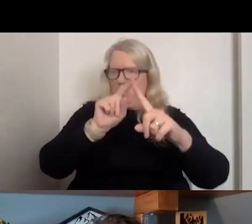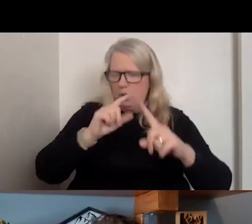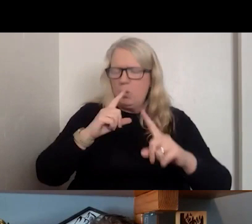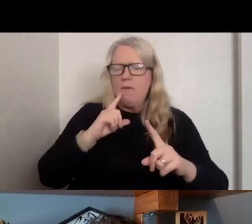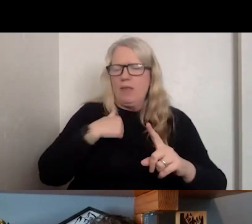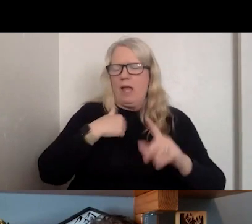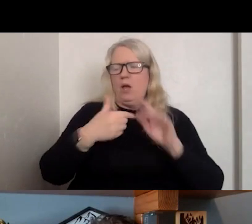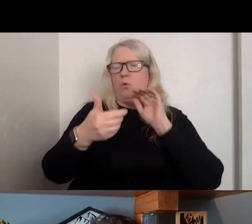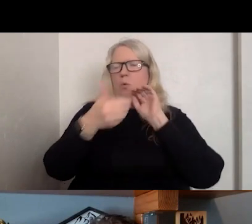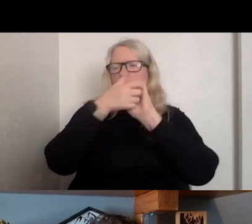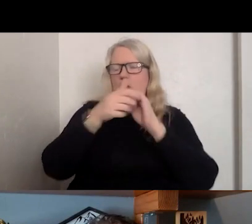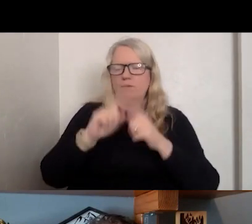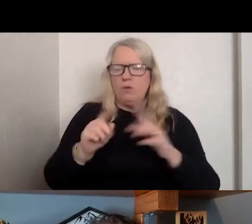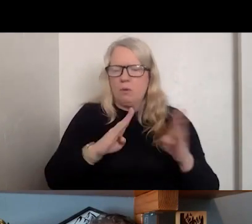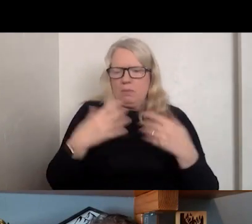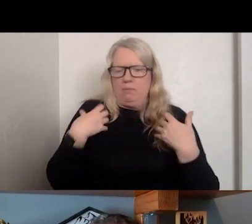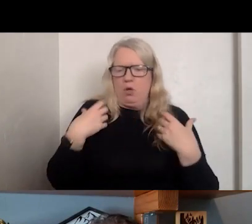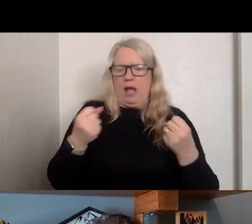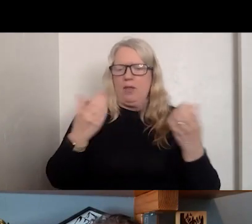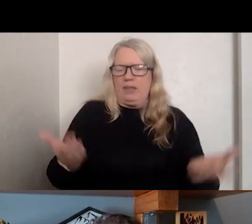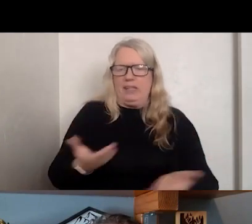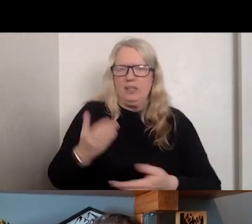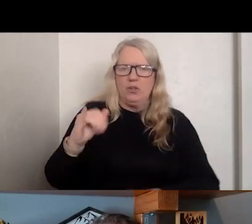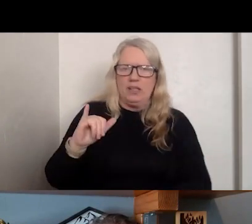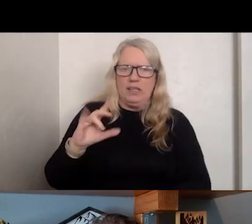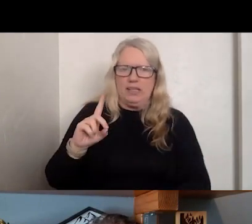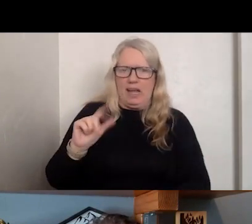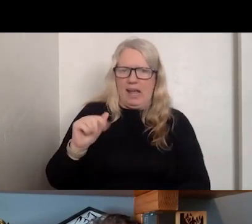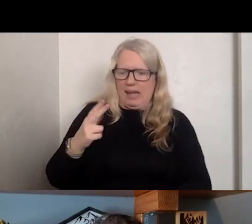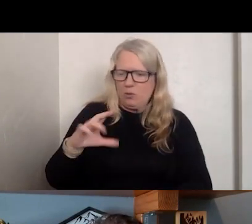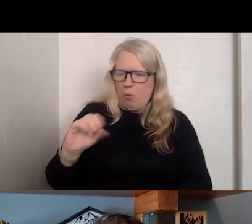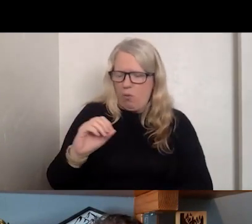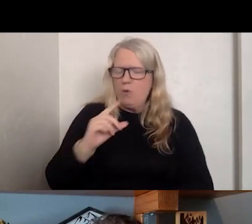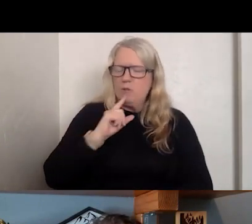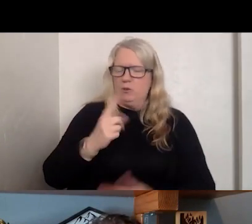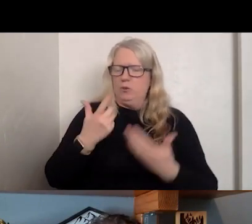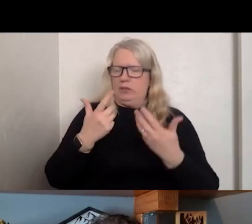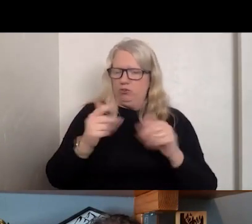OUR BEHAVIORAL HEALTH IN IDAHO TO TAKE OUR CRISIS SYSTEM TO THE